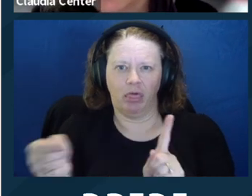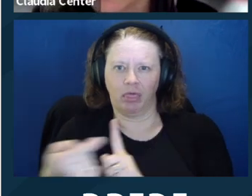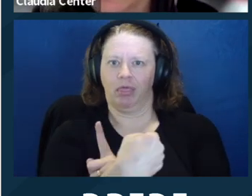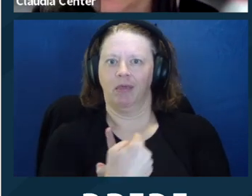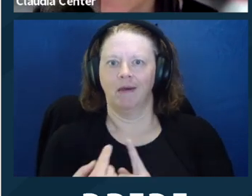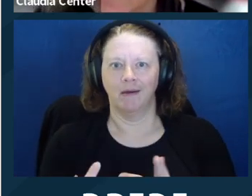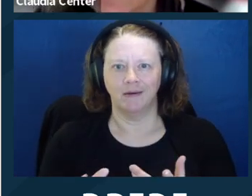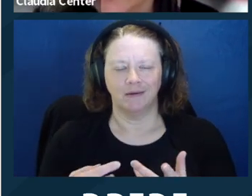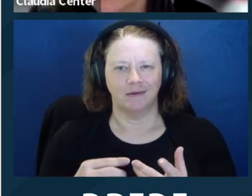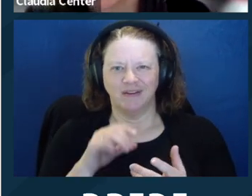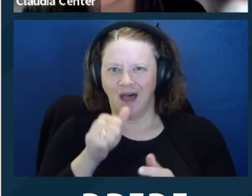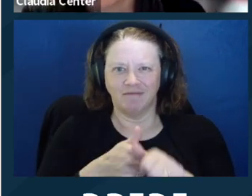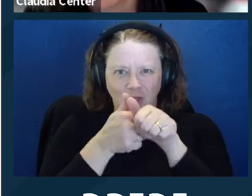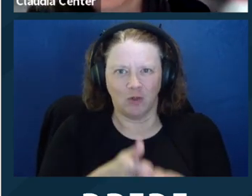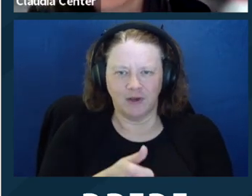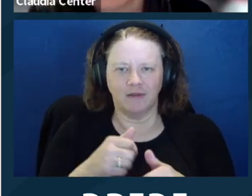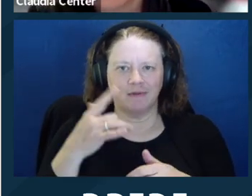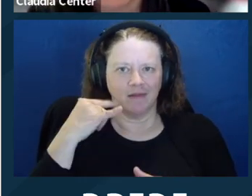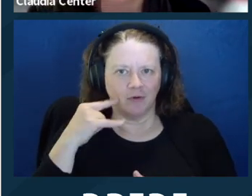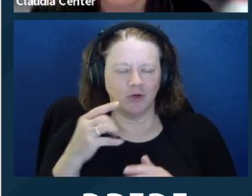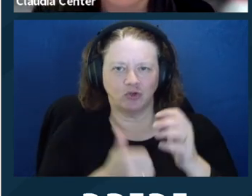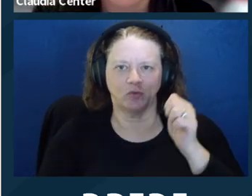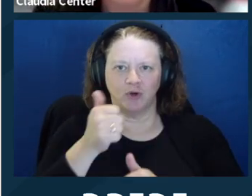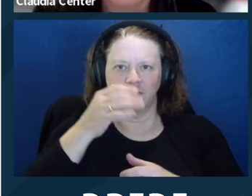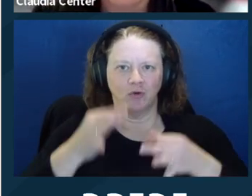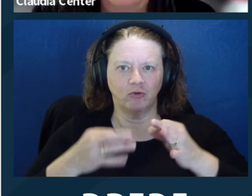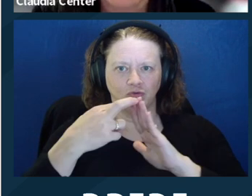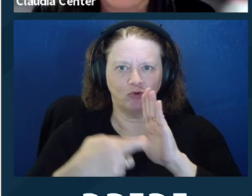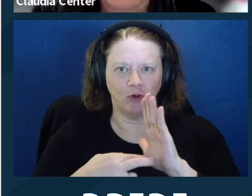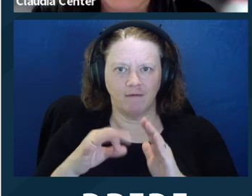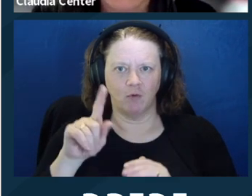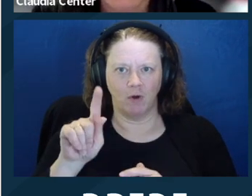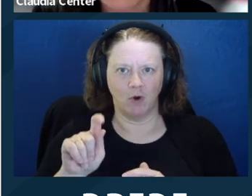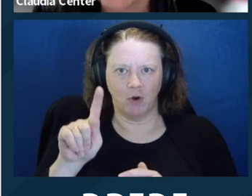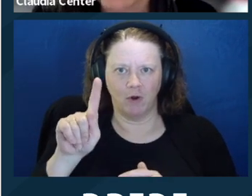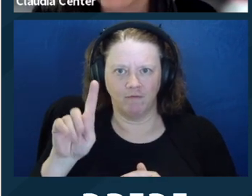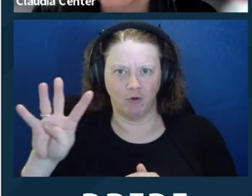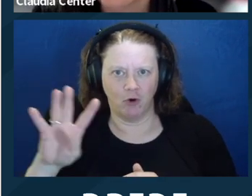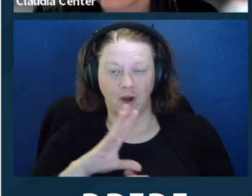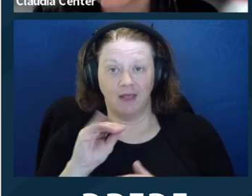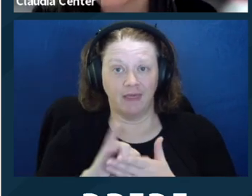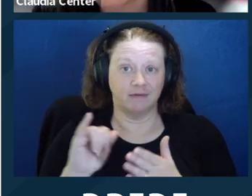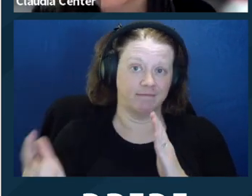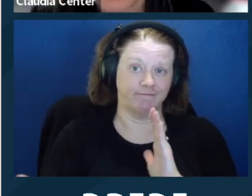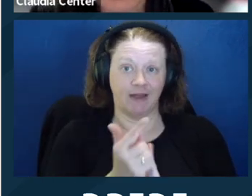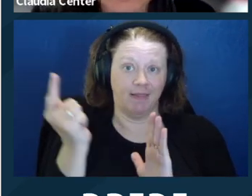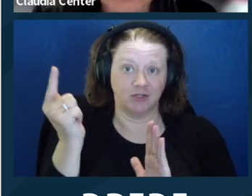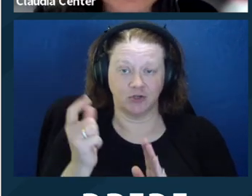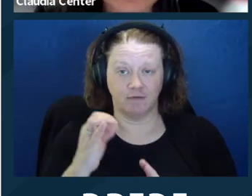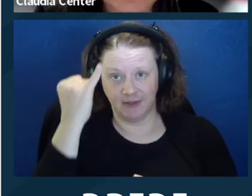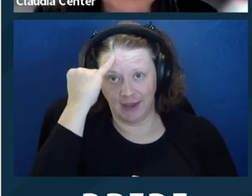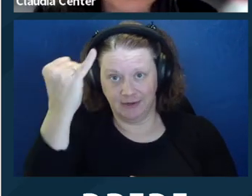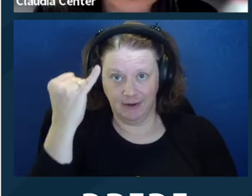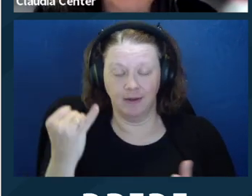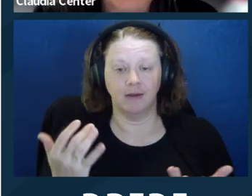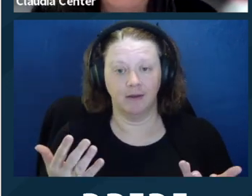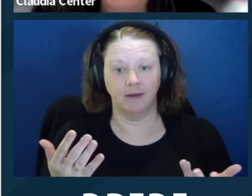that it is a violation of the idea of keeping attorney/client communications confidential.